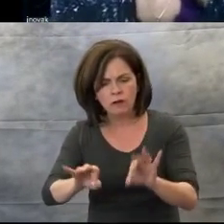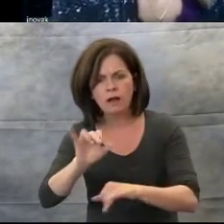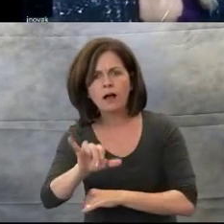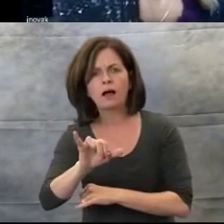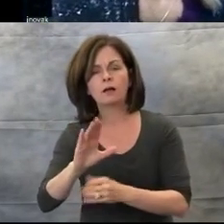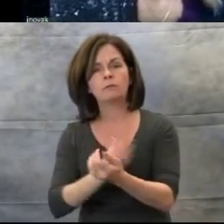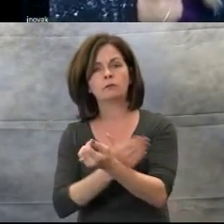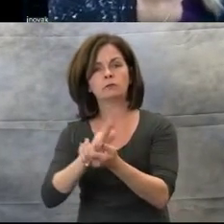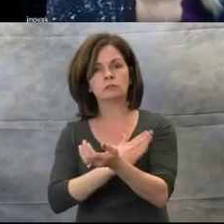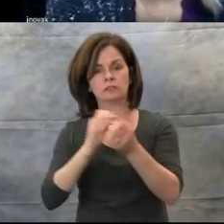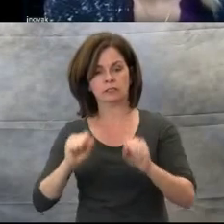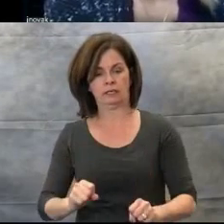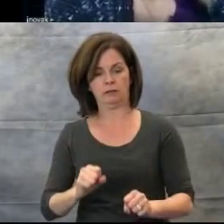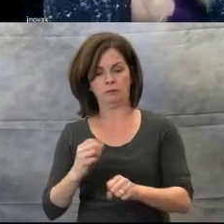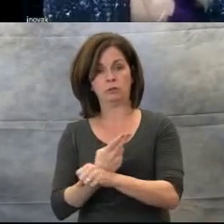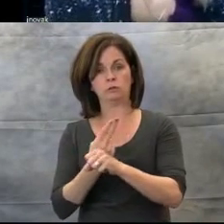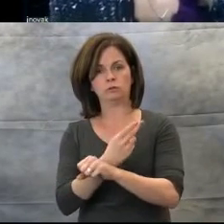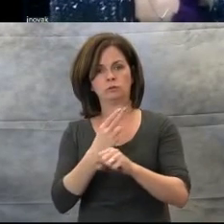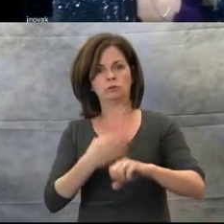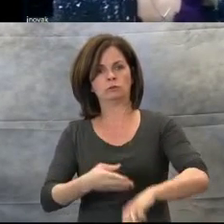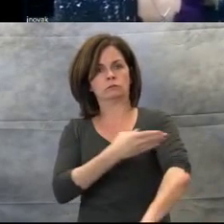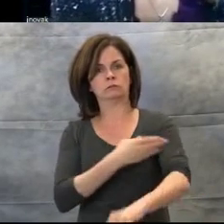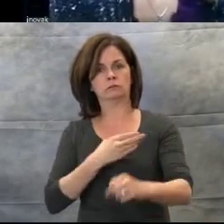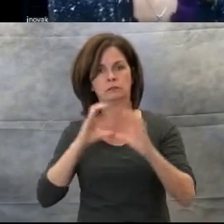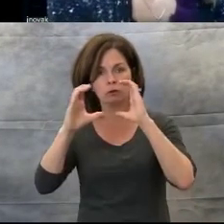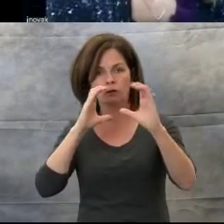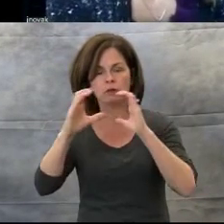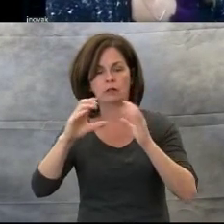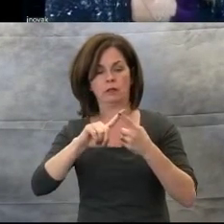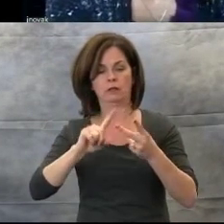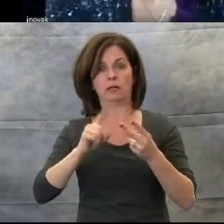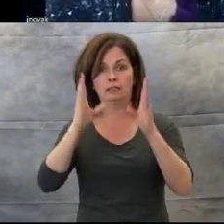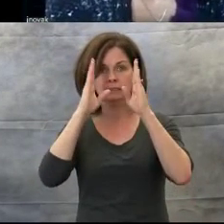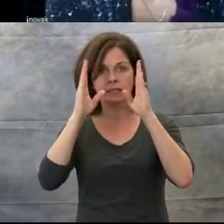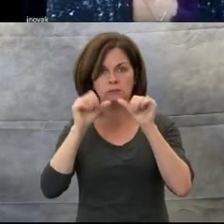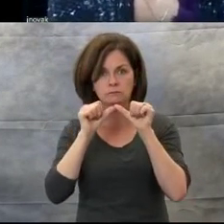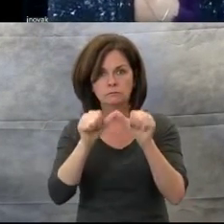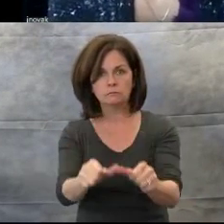sustain attention, reinforce positive behaviors,